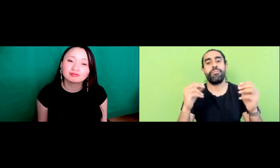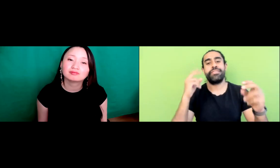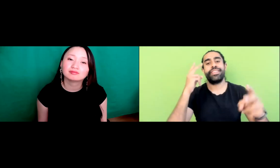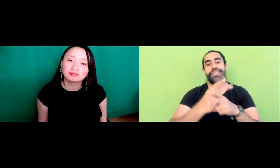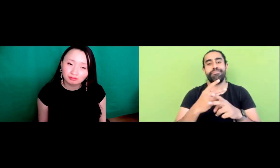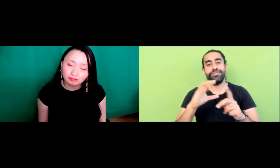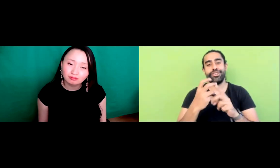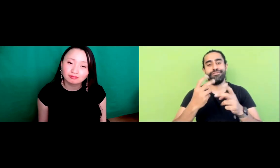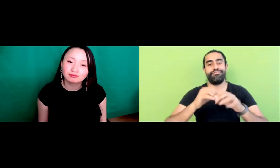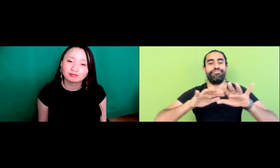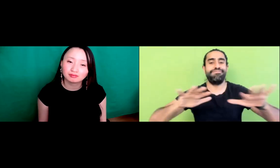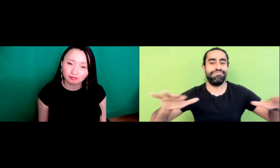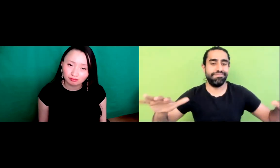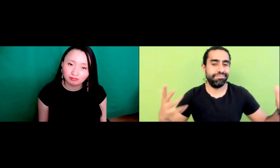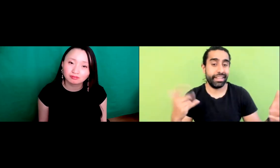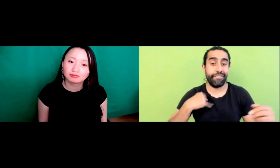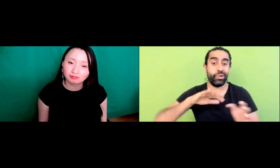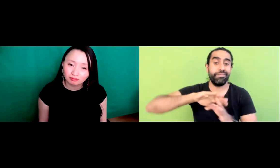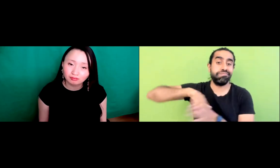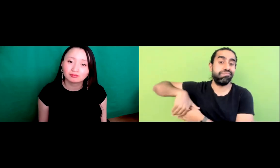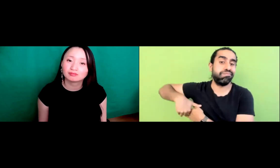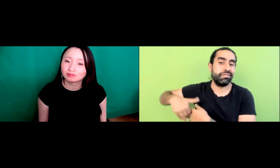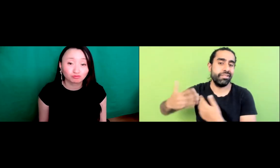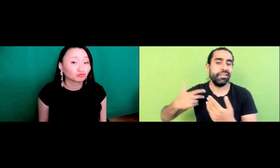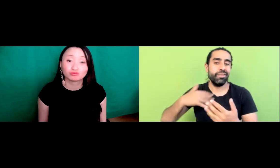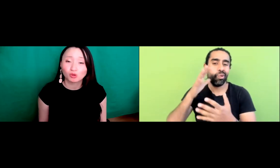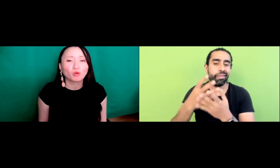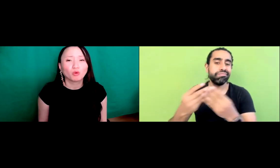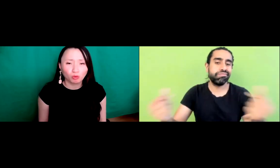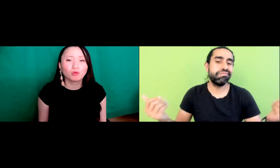making sure that we have representation so that way we can maintain our culture, instead